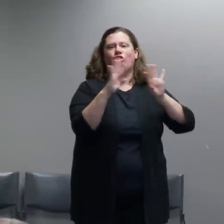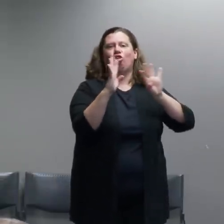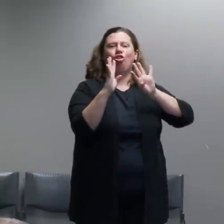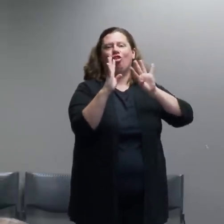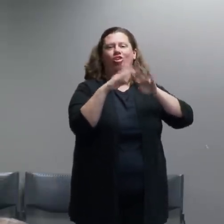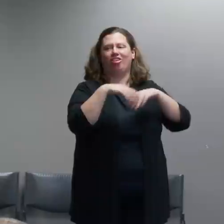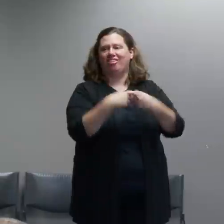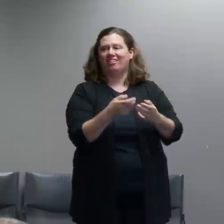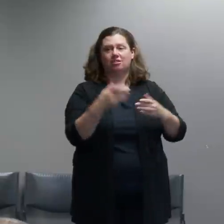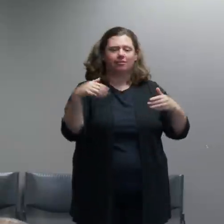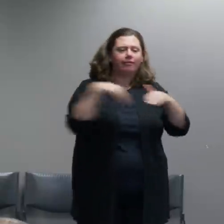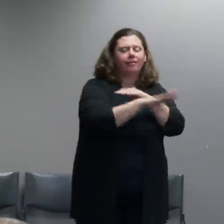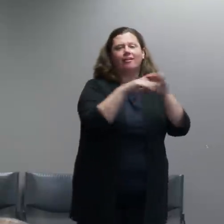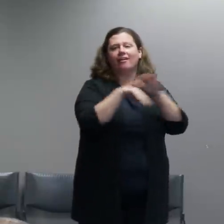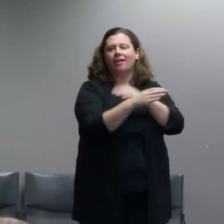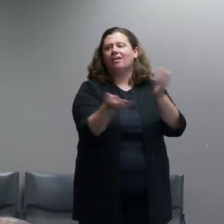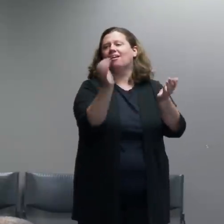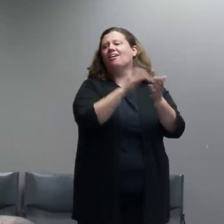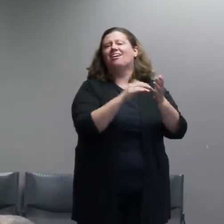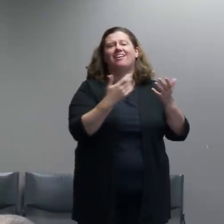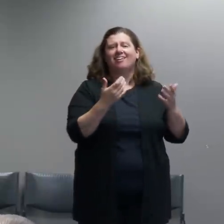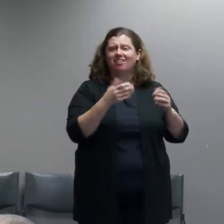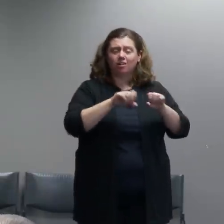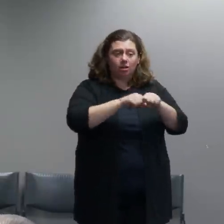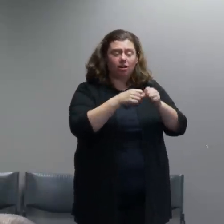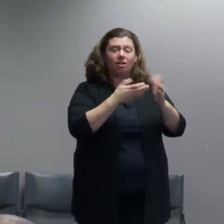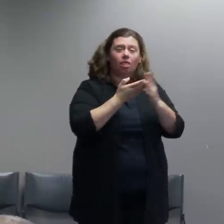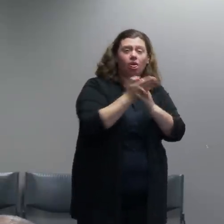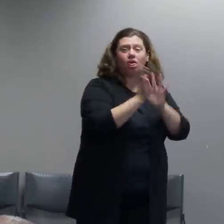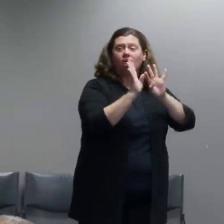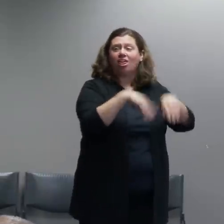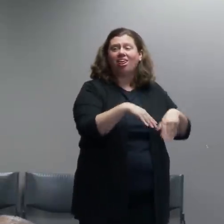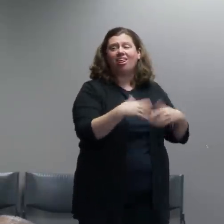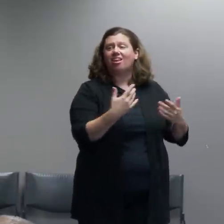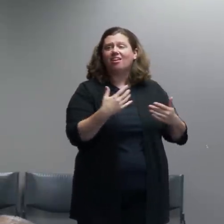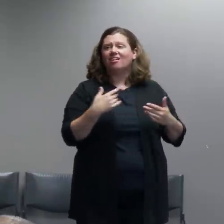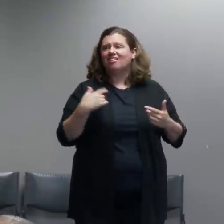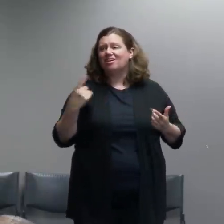and it it was very resource intensive to try to maintain that.